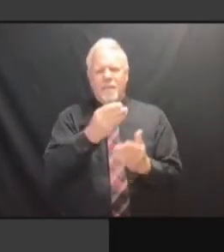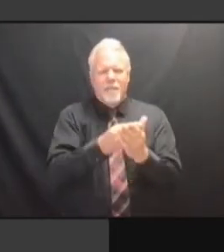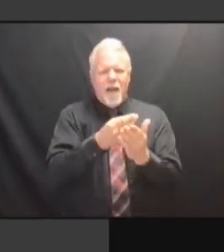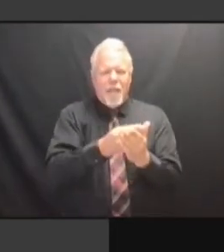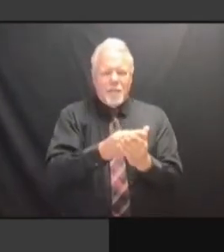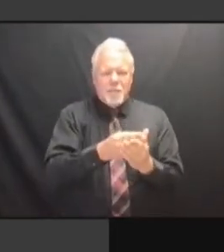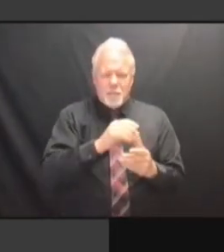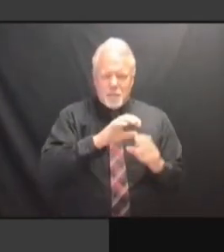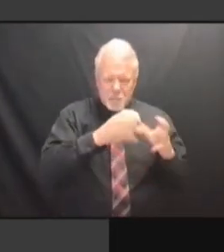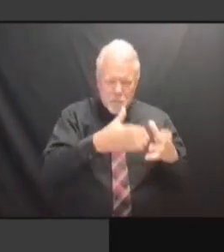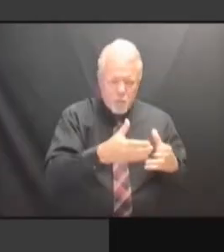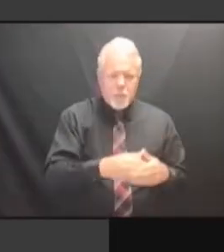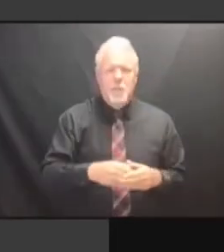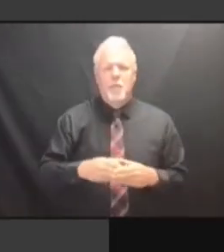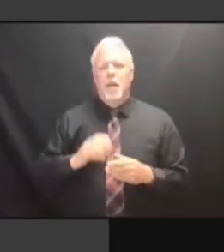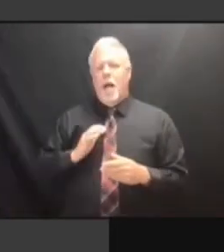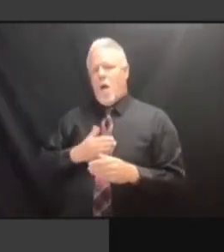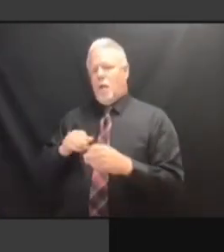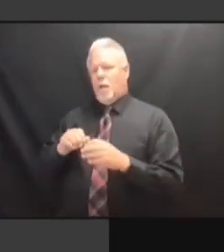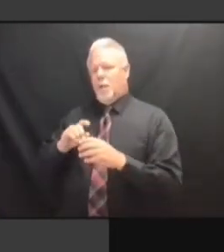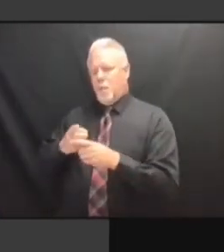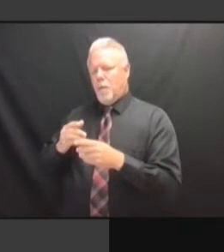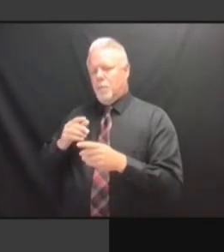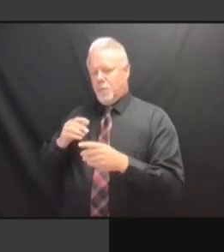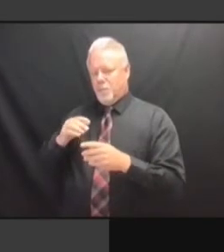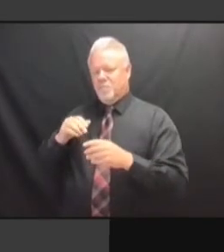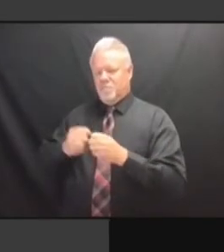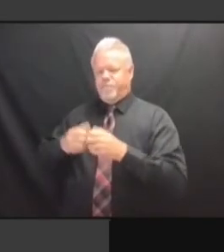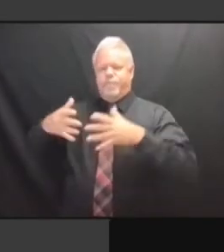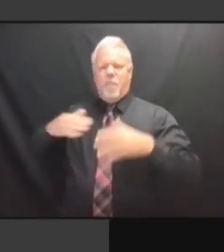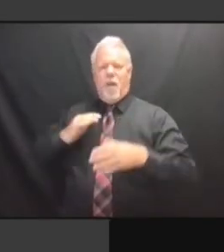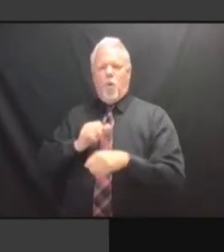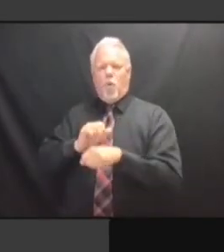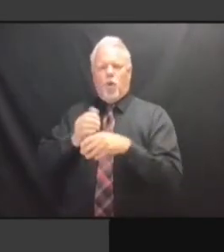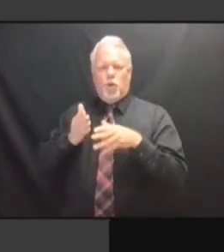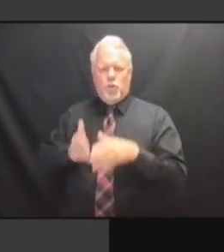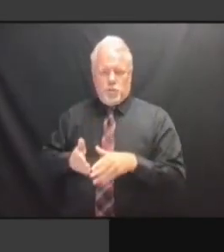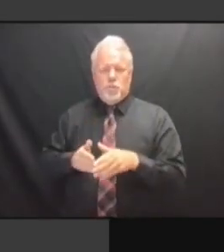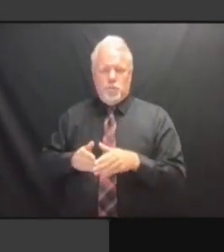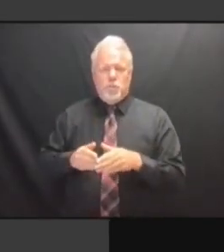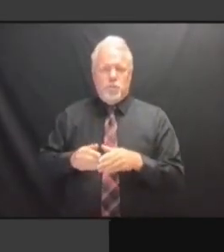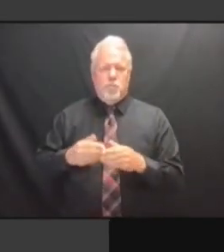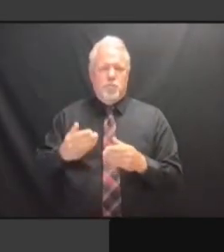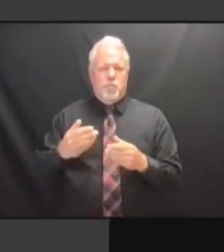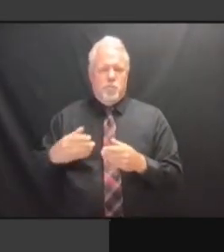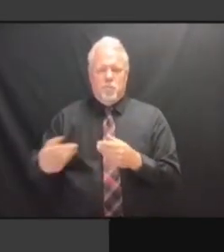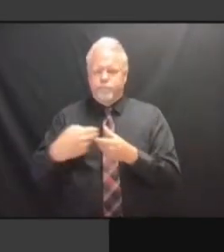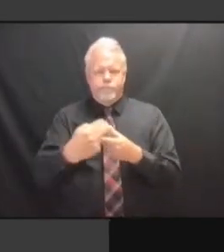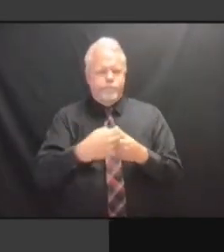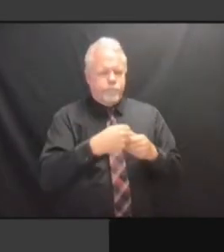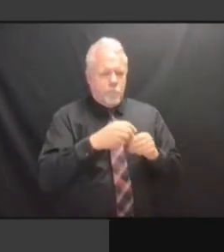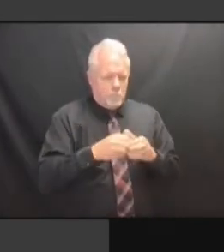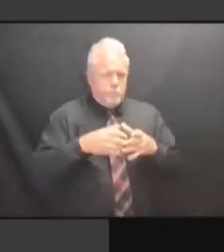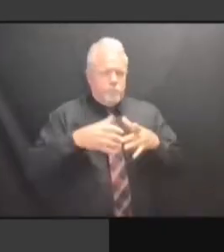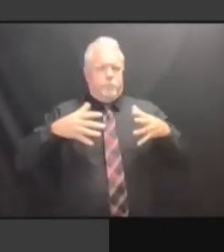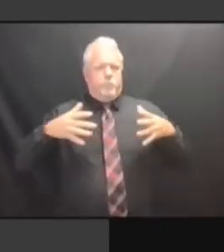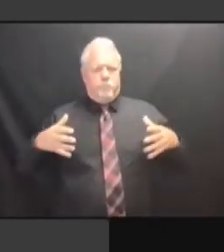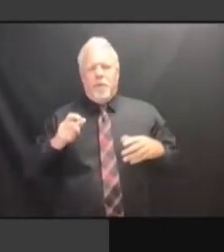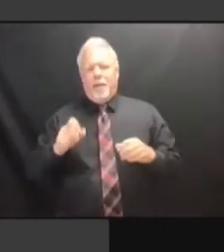THE NEXT YEAR, IT WOULD STILL HAVE TO BE RENOVATED FOR THE NEXT YEAR, IT WOULD STILL HAVE TO BE RENOVATED FOR US. HAVE TO BE RENOVATED FOR US. HAVE TO BE RENOVATED FOR US. SO HAVE TO BE RENOVATED FOR US. SO THERE HAVE TO BE RENOVATED FOR US. SO THERE IS HAVE TO BE RENOVATED FOR US. SO THERE IS A HAVE TO BE RENOVATED FOR US. SO THERE IS A LITTLE HAVE TO BE RENOVATED FOR US. SO THERE IS A LITTLE MORE HAVE TO BE RENOVATED FOR US. SO THERE IS A LITTLE MORE ROOM SO THERE IS A LITTLE MORE ROOM SO THERE IS A LITTLE MORE ROOM TO SO THERE IS A LITTLE MORE ROOM TO GROW SO THERE IS A LITTLE MORE ROOM TO GROW IN SO THERE IS A LITTLE MORE ROOM TO GROW IN THE SO THERE IS A LITTLE MORE ROOM TO GROW IN THE BUILDING. TO GROW IN THE BUILDING. TO GROW IN THE BUILDING. SO TO GROW IN THE BUILDING. SO LOOKING TO GROW IN THE BUILDING. SO LOOKING FORWARD, TO GROW IN THE BUILDING. SO LOOKING FORWARD, IT'S